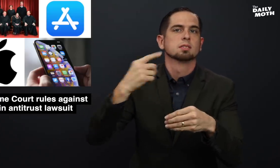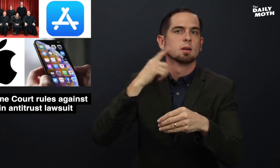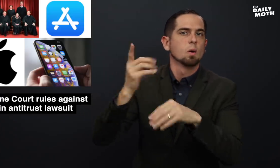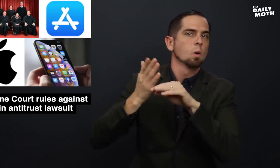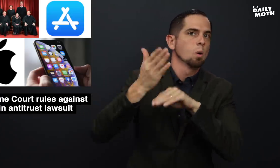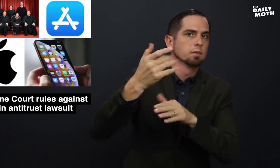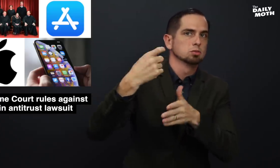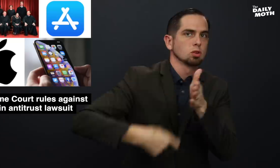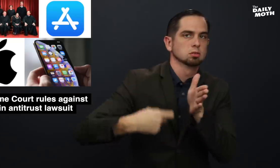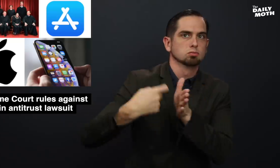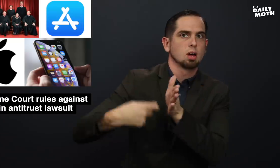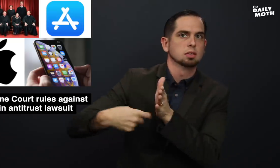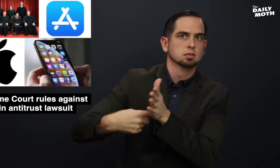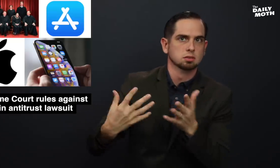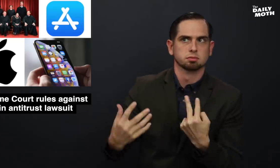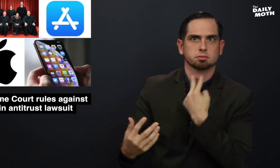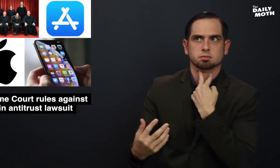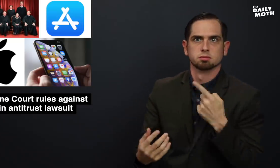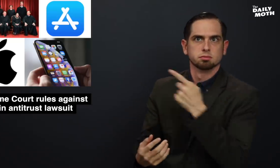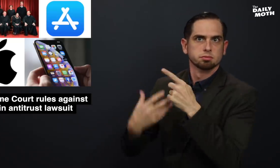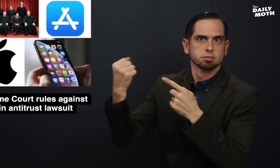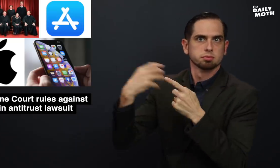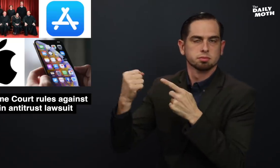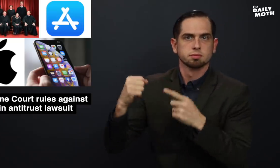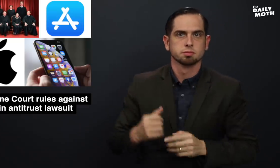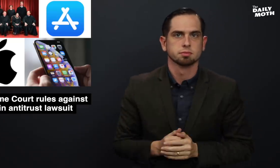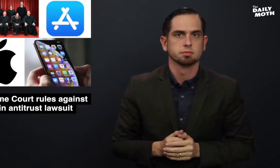and overcharges prices.